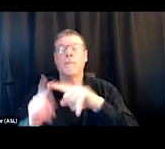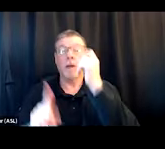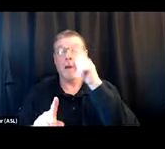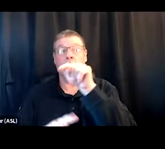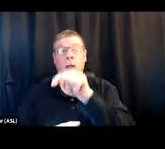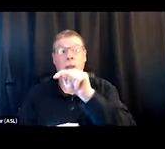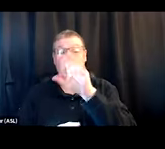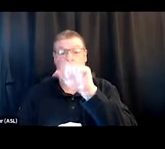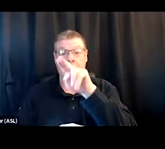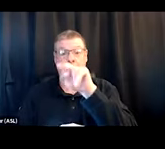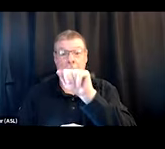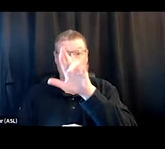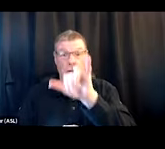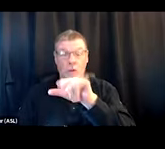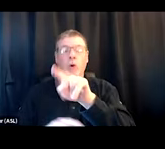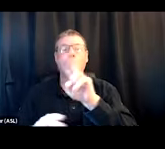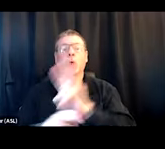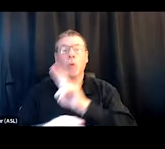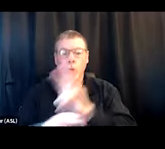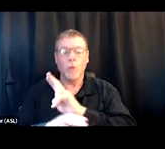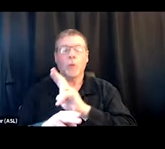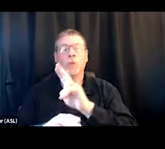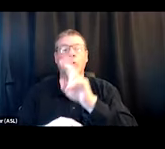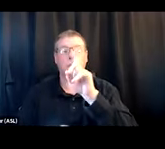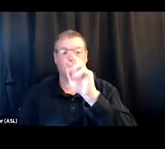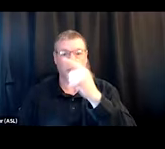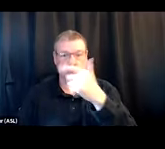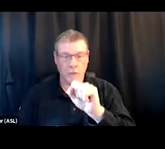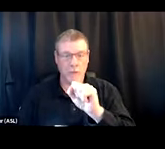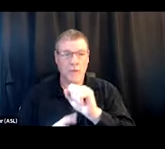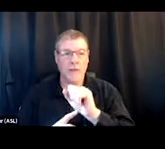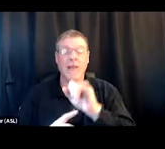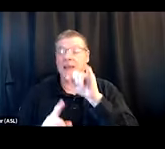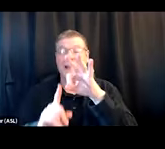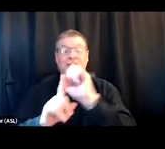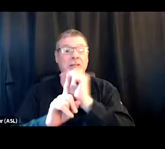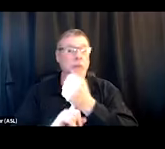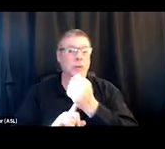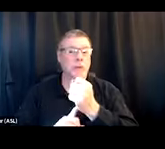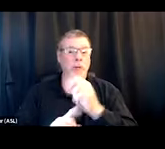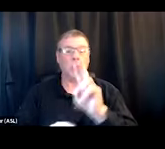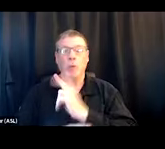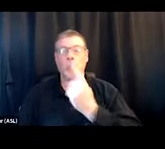to be able to, like, if they are in a situation where they're using alone,